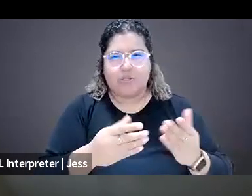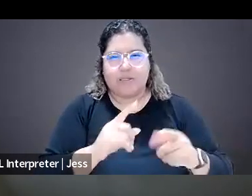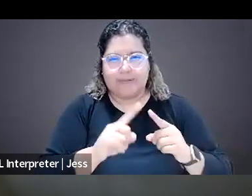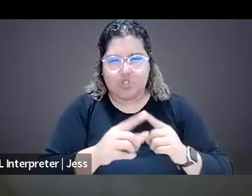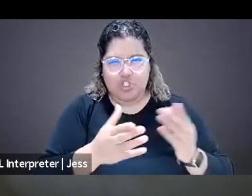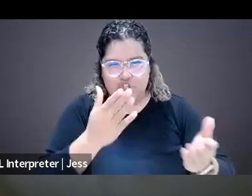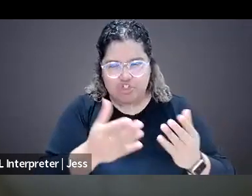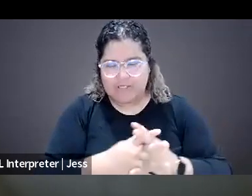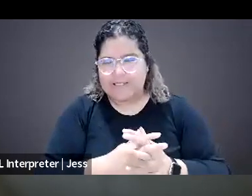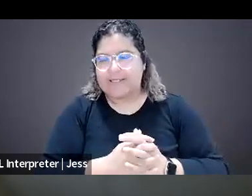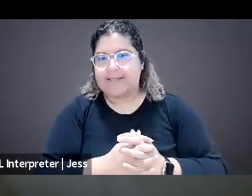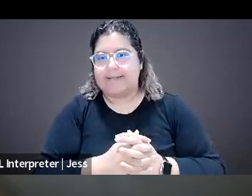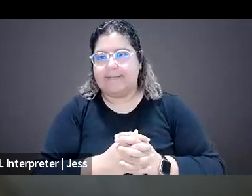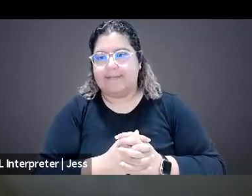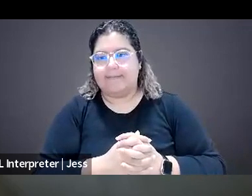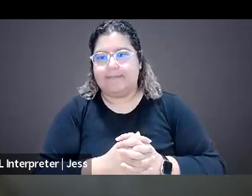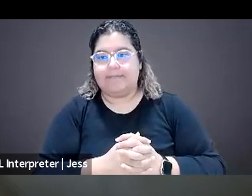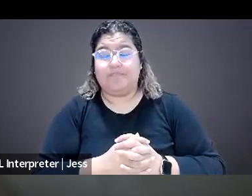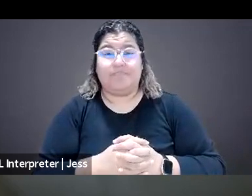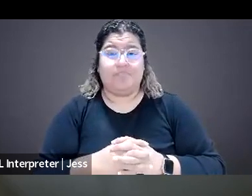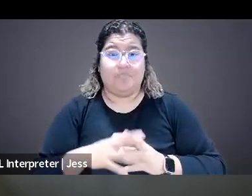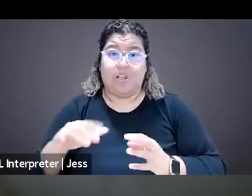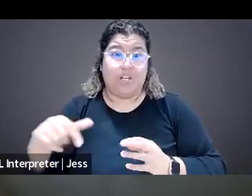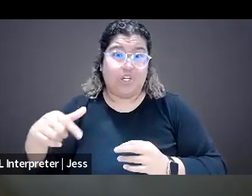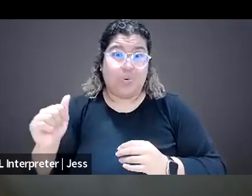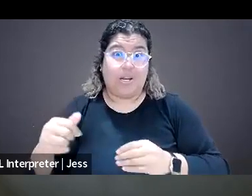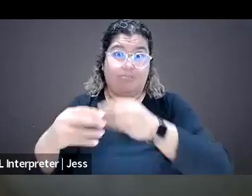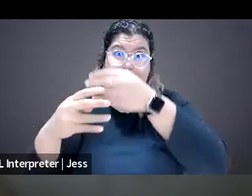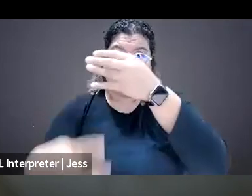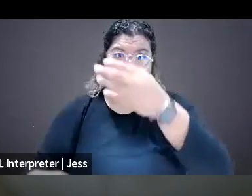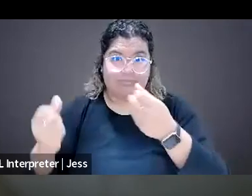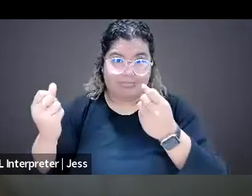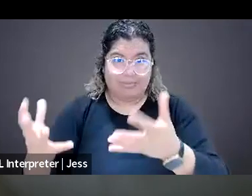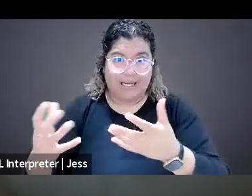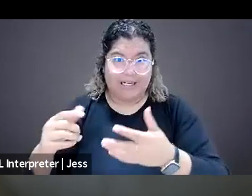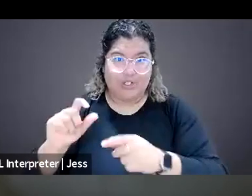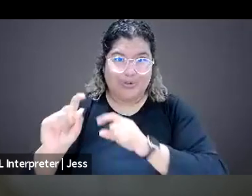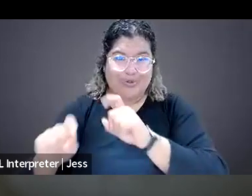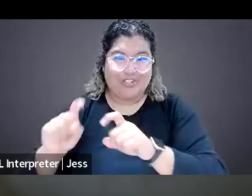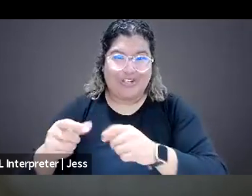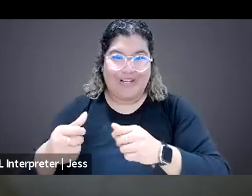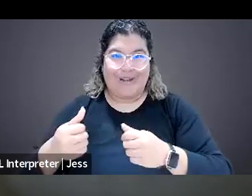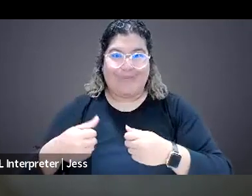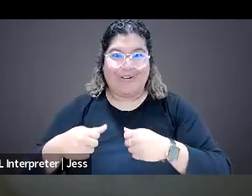So there's a couple, I'm gonna, there's a lot of amazing questions so I'm actually gonna do my best to moderators privilege and combine them.